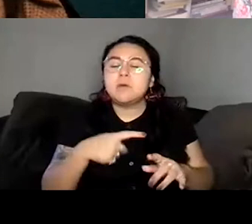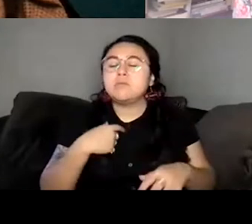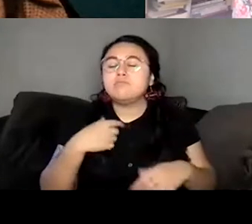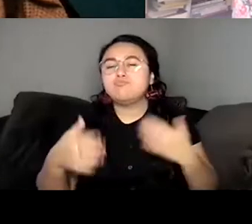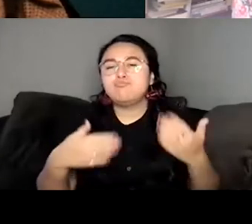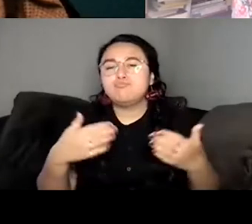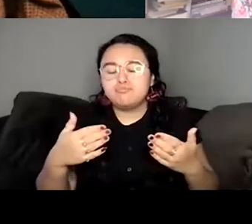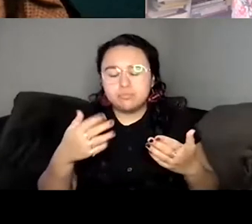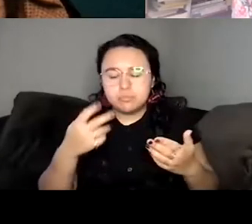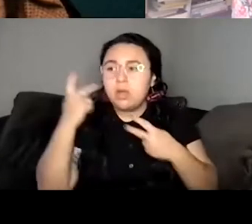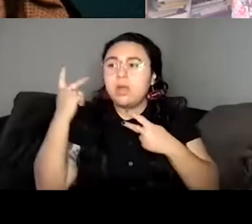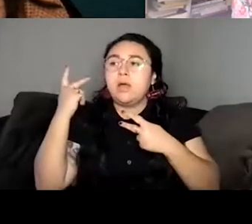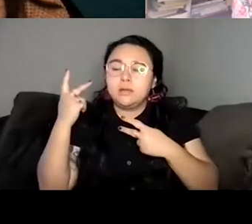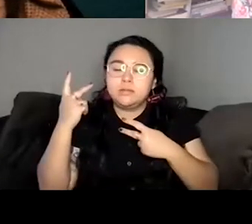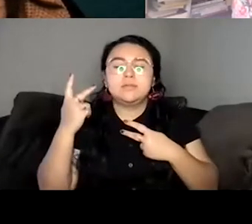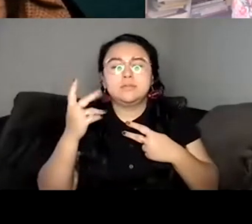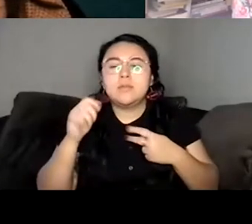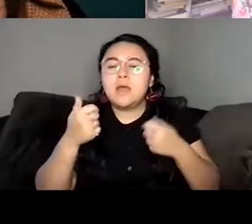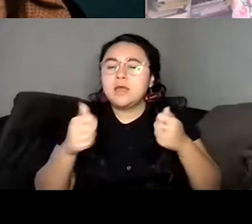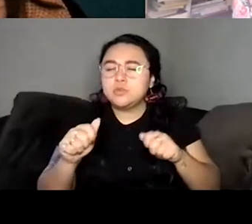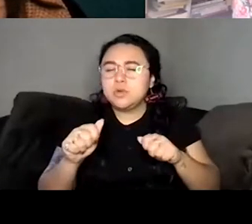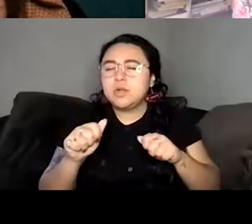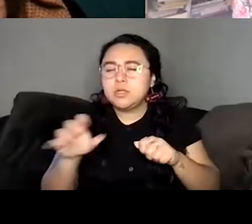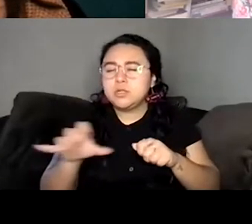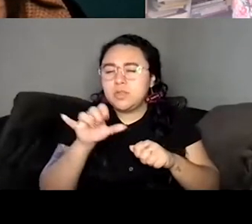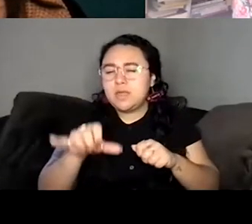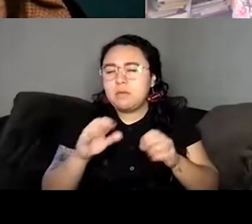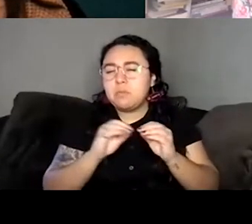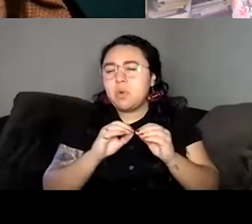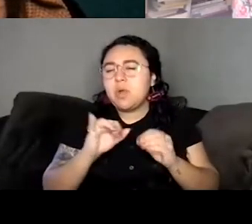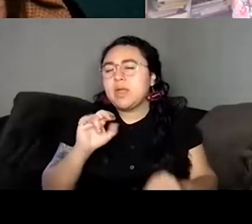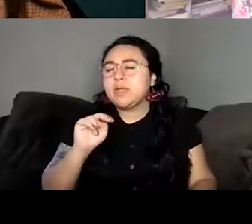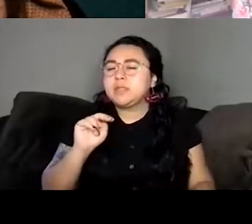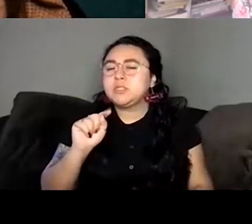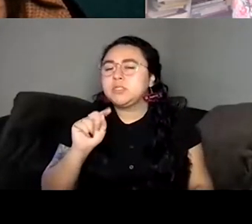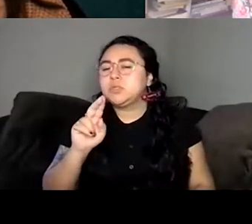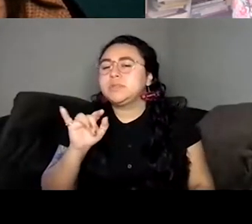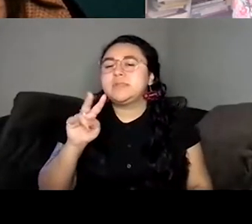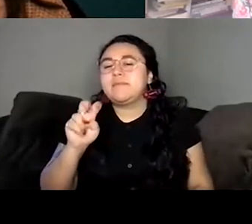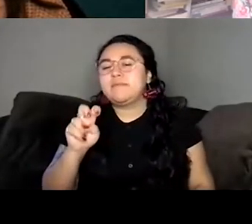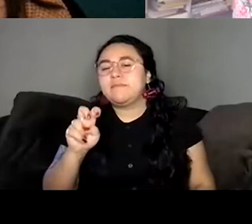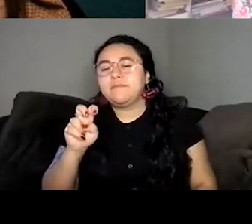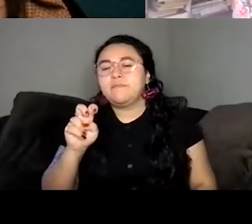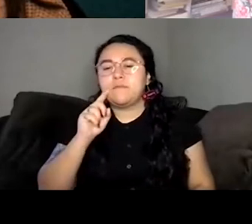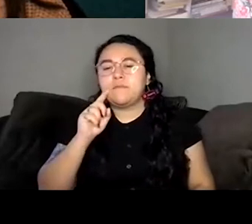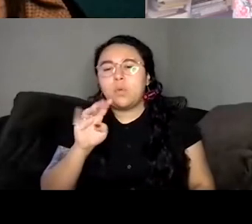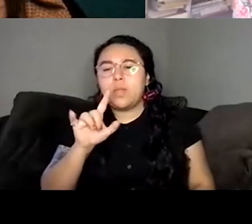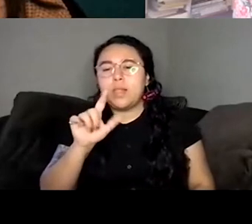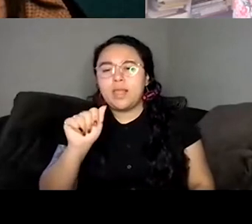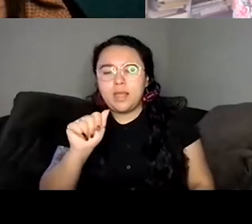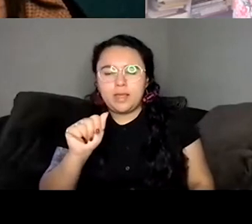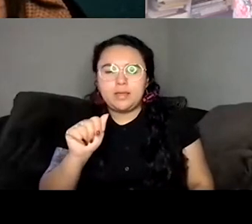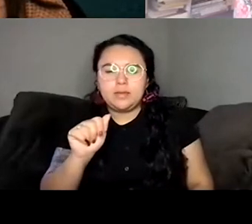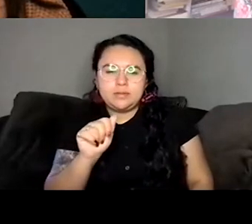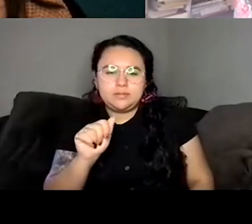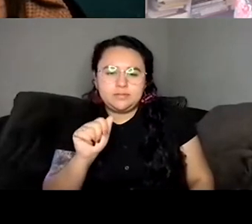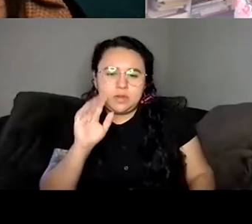to channel something. Yeah, intuitive for Willa in the ordering. So hopefully, I succeeded.